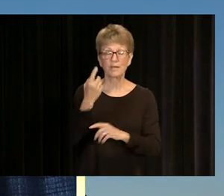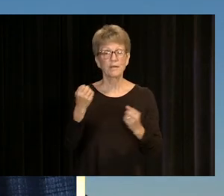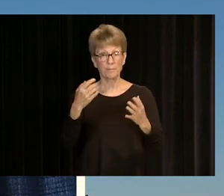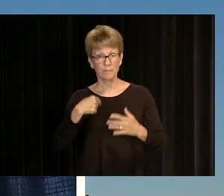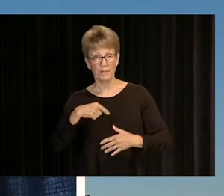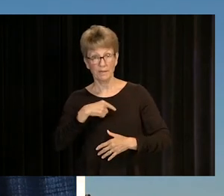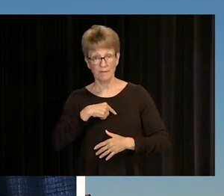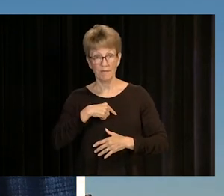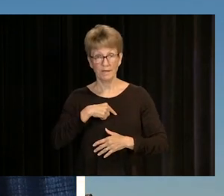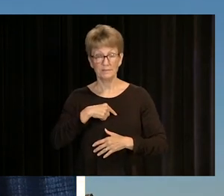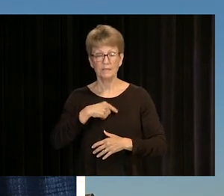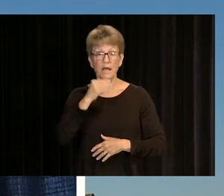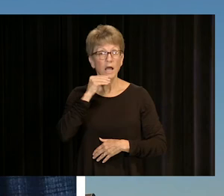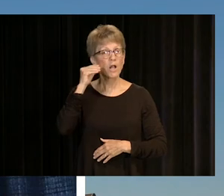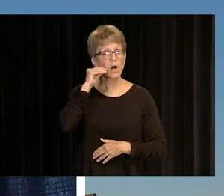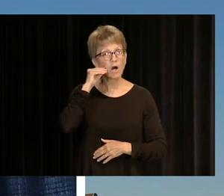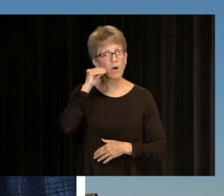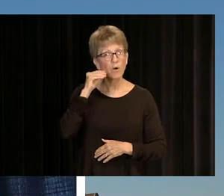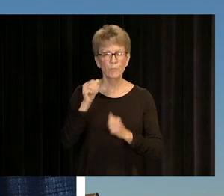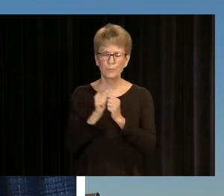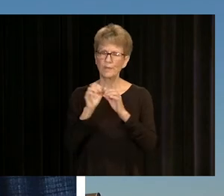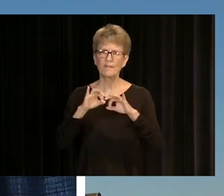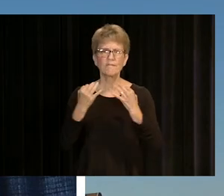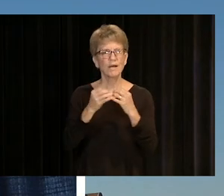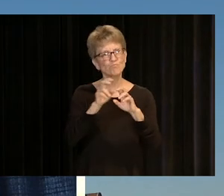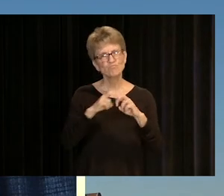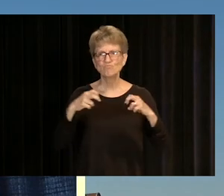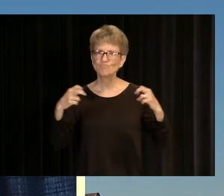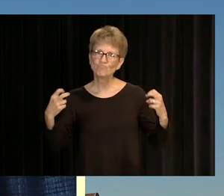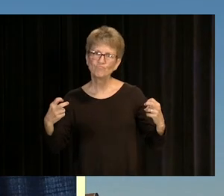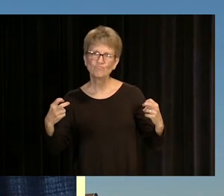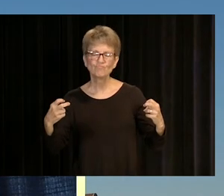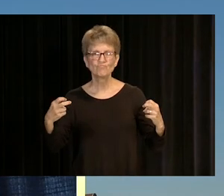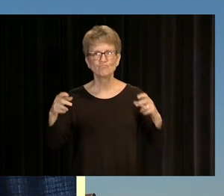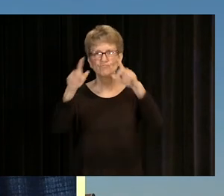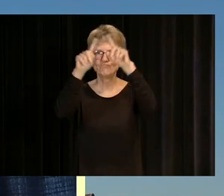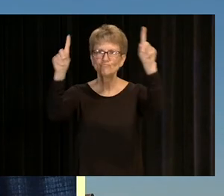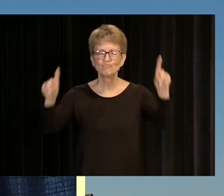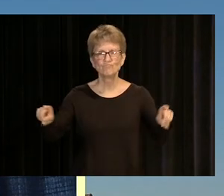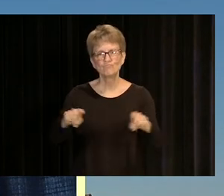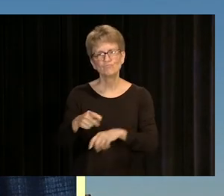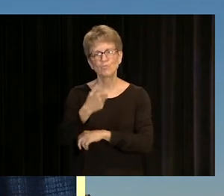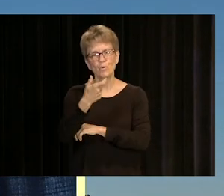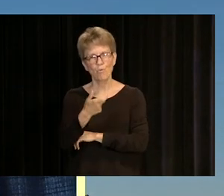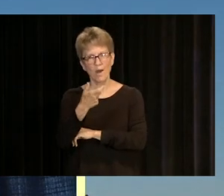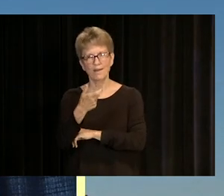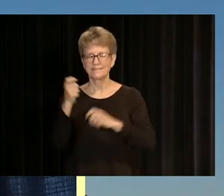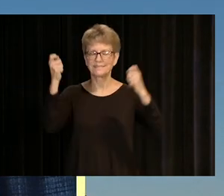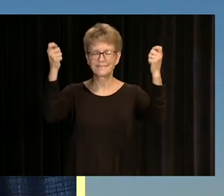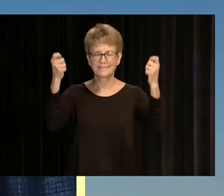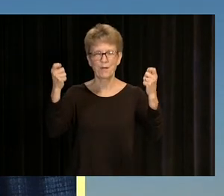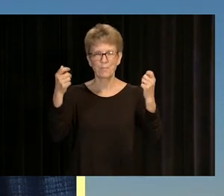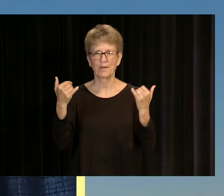MANY OF US ARE SITTING AT HOME RIGHT NOW, TUNING IN WITH OUR FAMILIES, GATHERED AROUND PERHAPS A SINGLE SCREEN TO CELEBRATE THIS MOMENT,